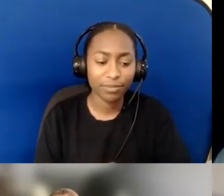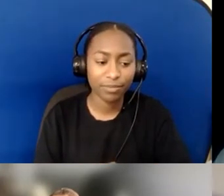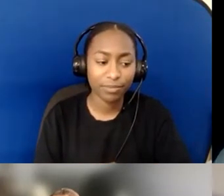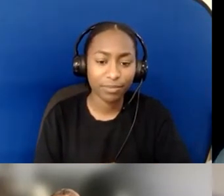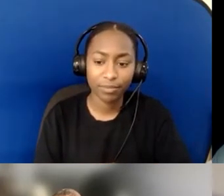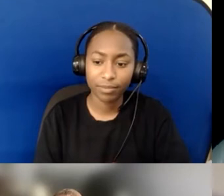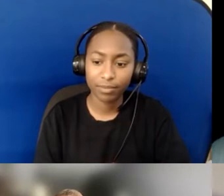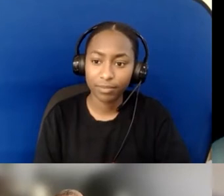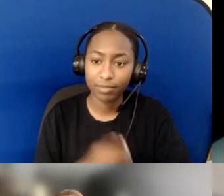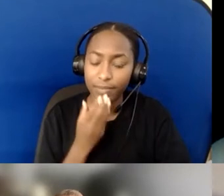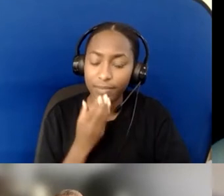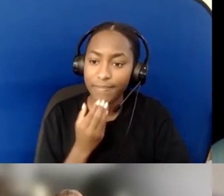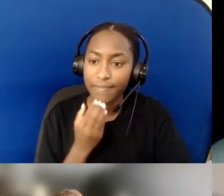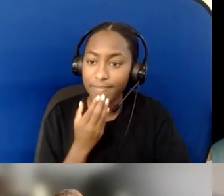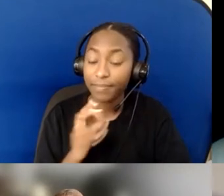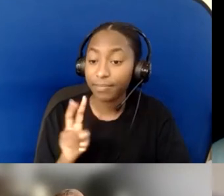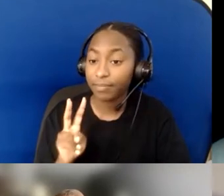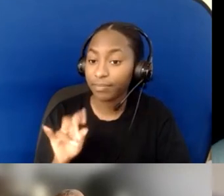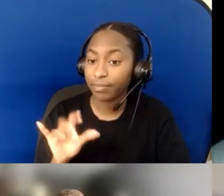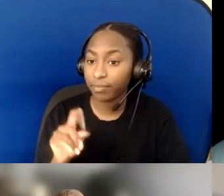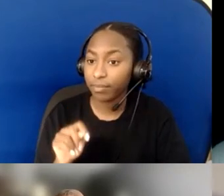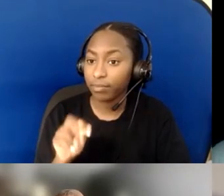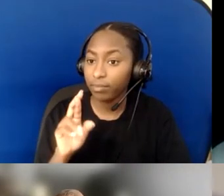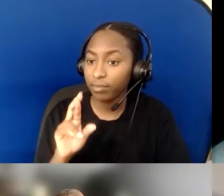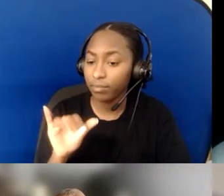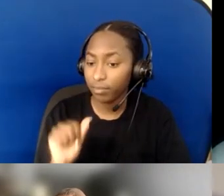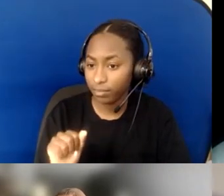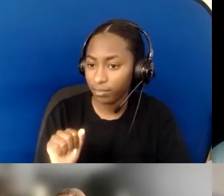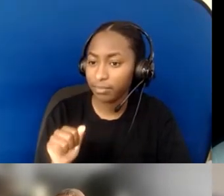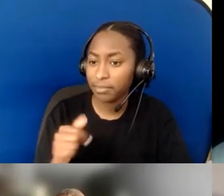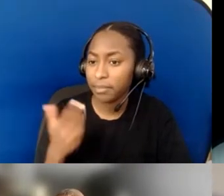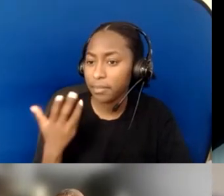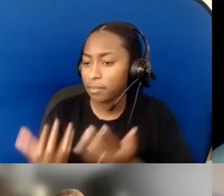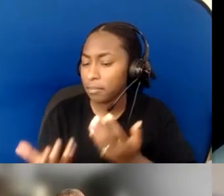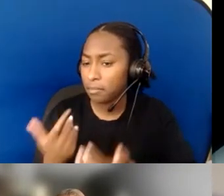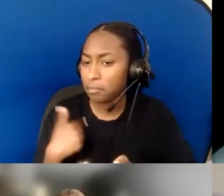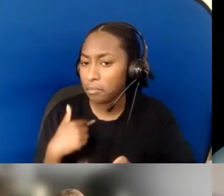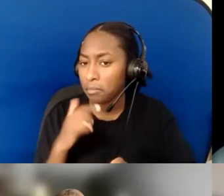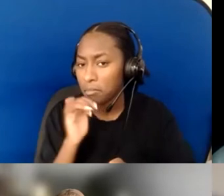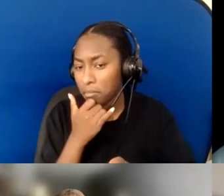I may be wrong about this— this is Victoria speaking— I want to jump in and wonder for a moment